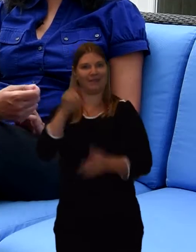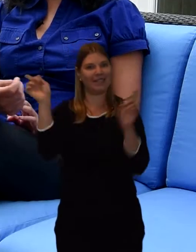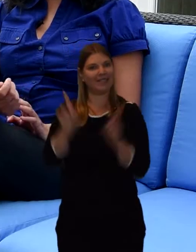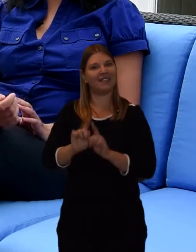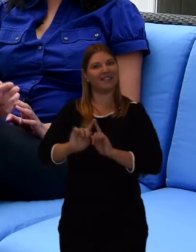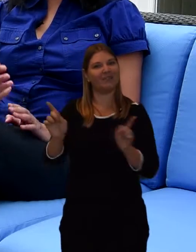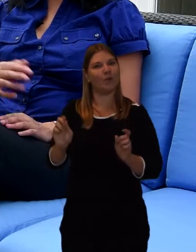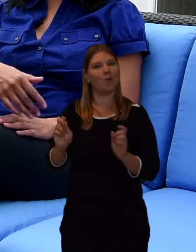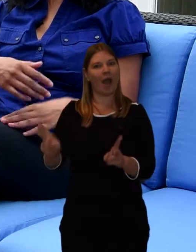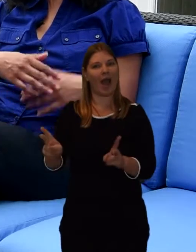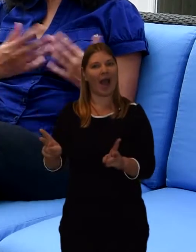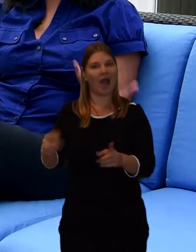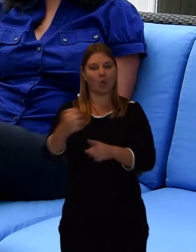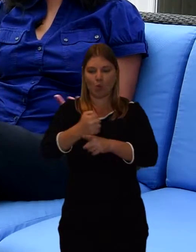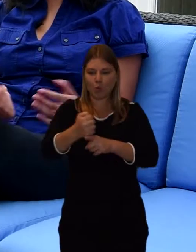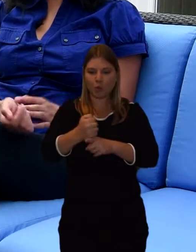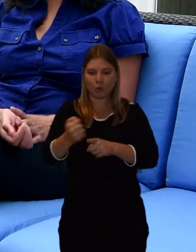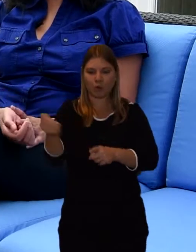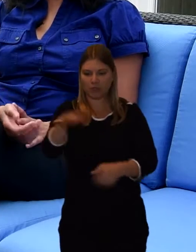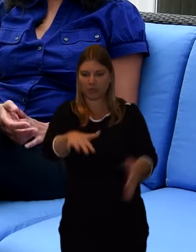You know, because in India it's an open cremation